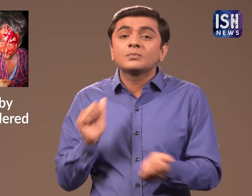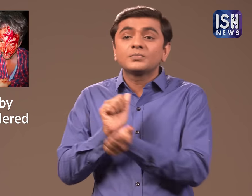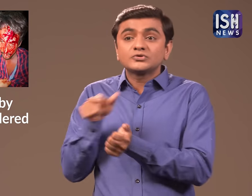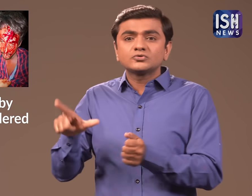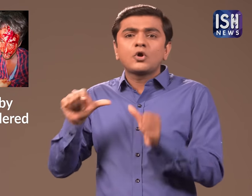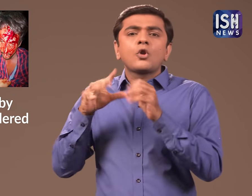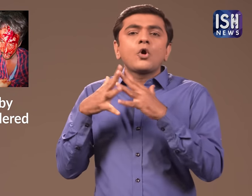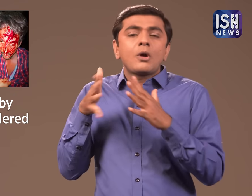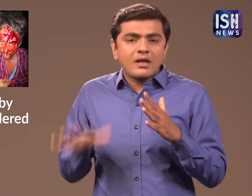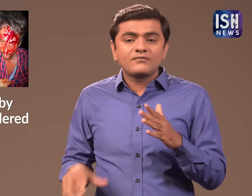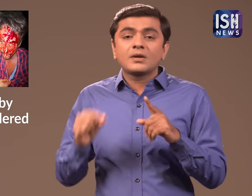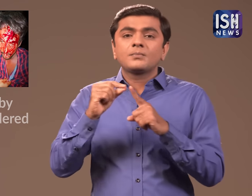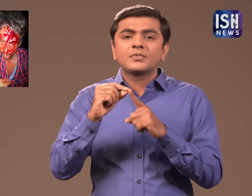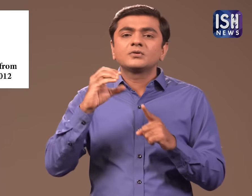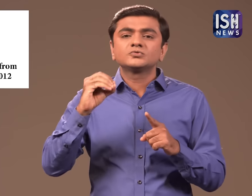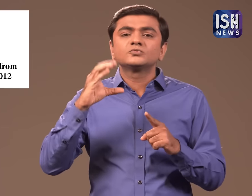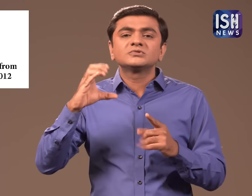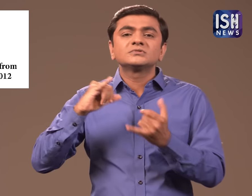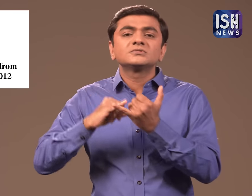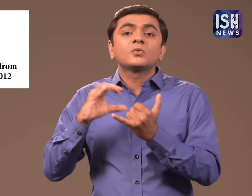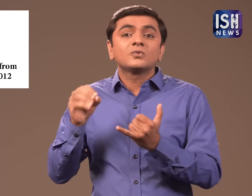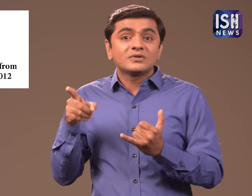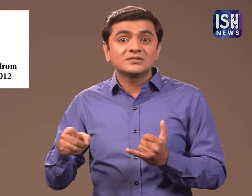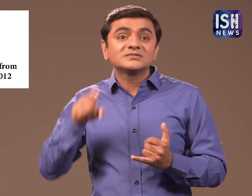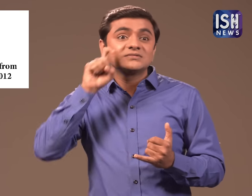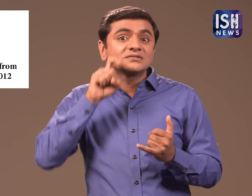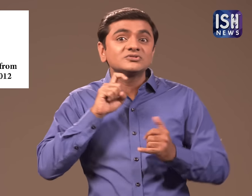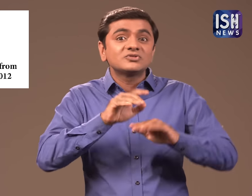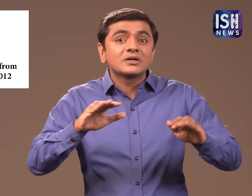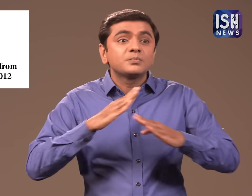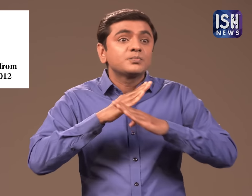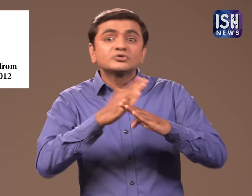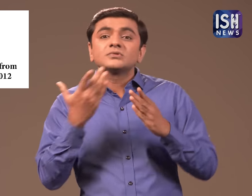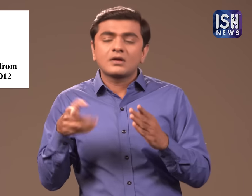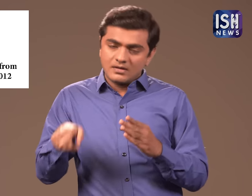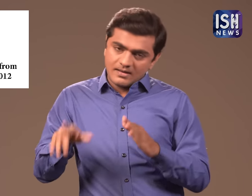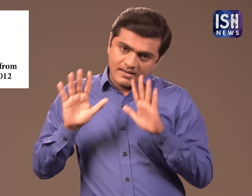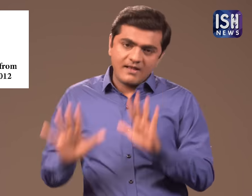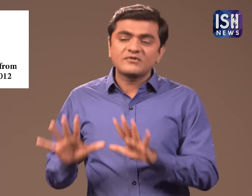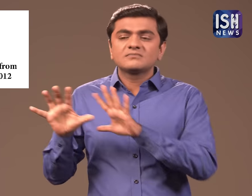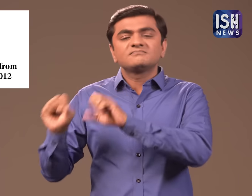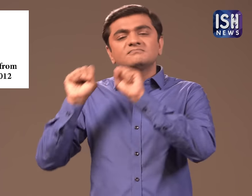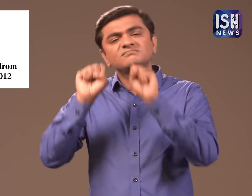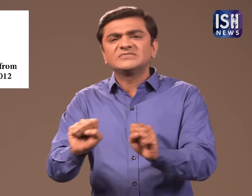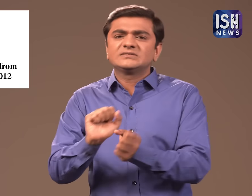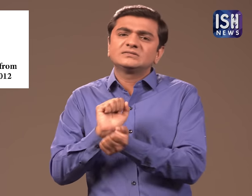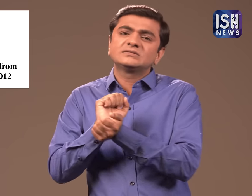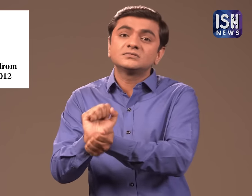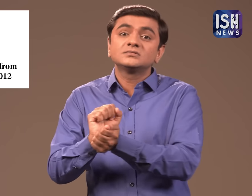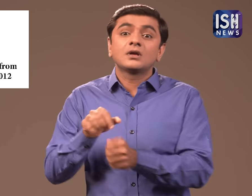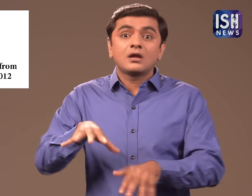POCSO is a law to arrest those who commit sexual offenses to protect children.